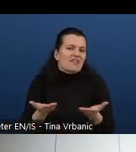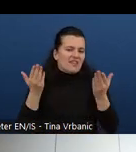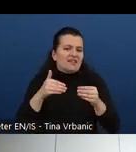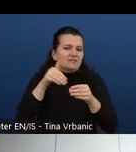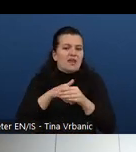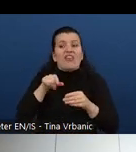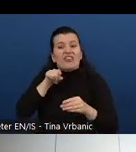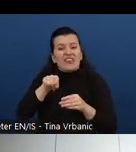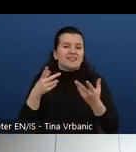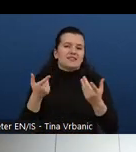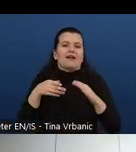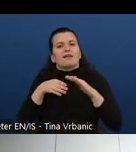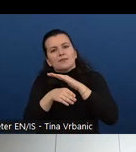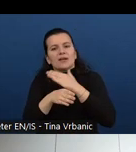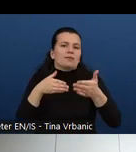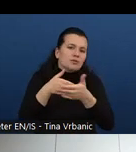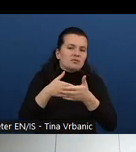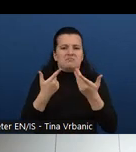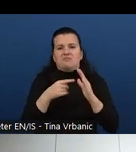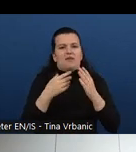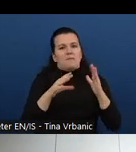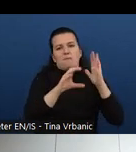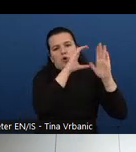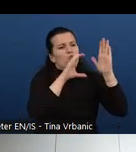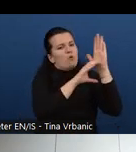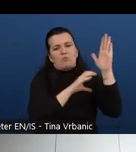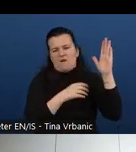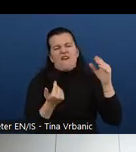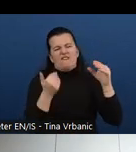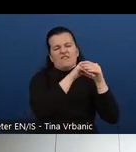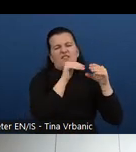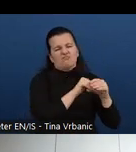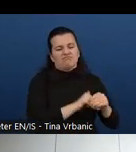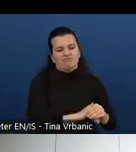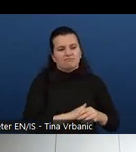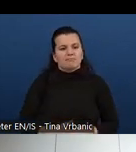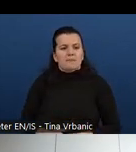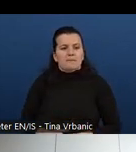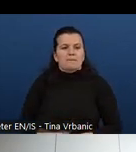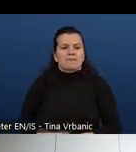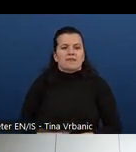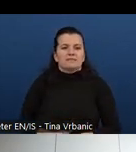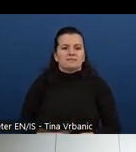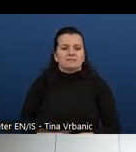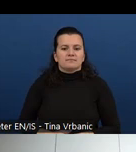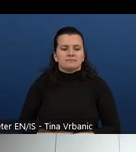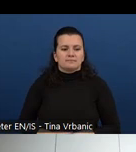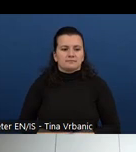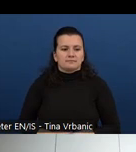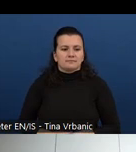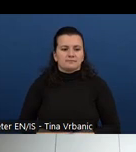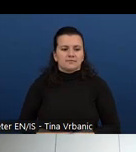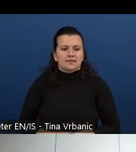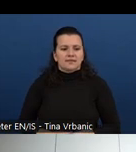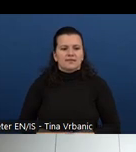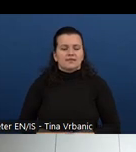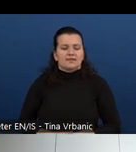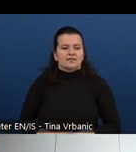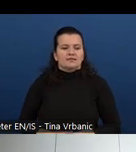Now what is actually more related to the bodies of knowledge is the part four of this accessibility